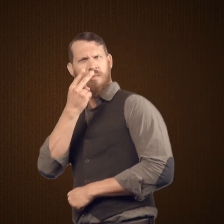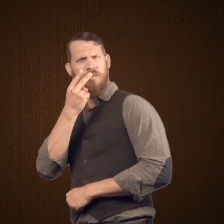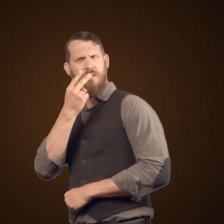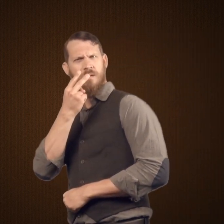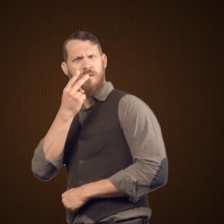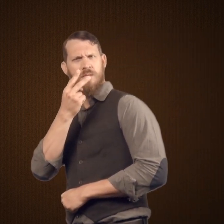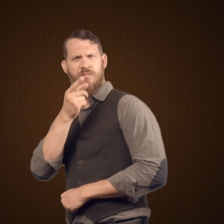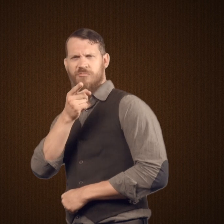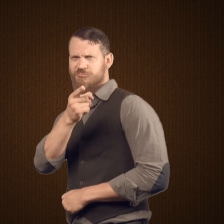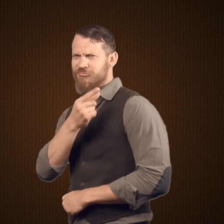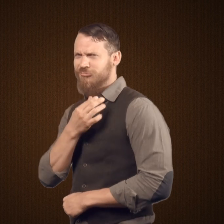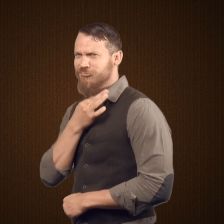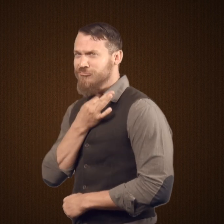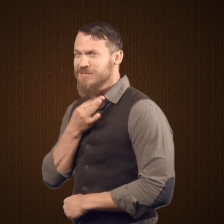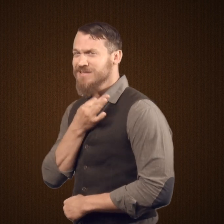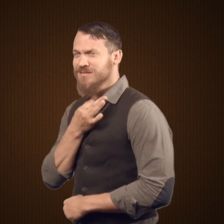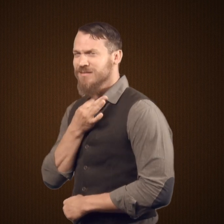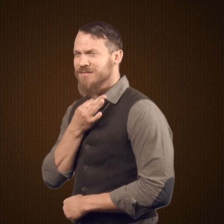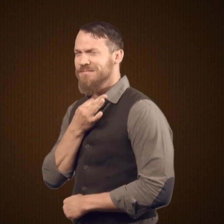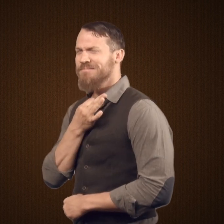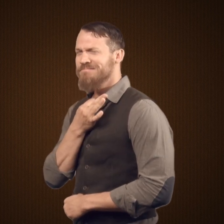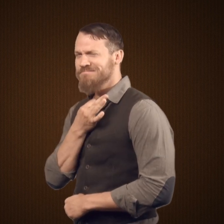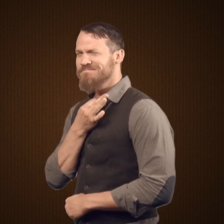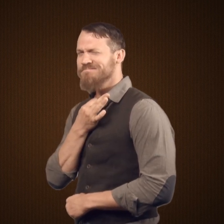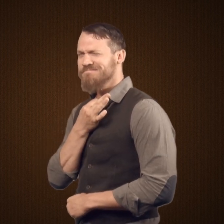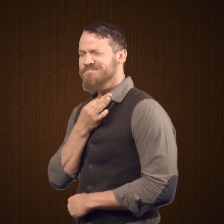You're looking at me? You're curious.